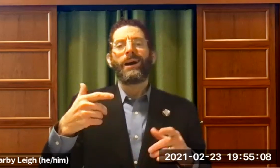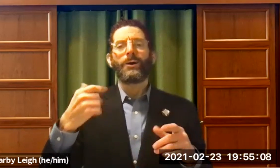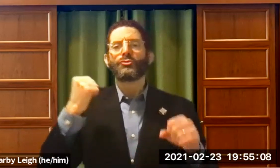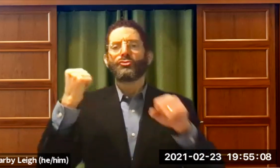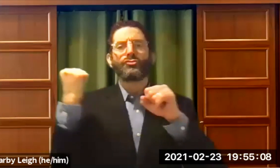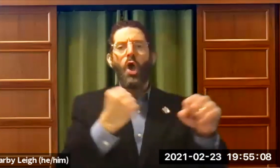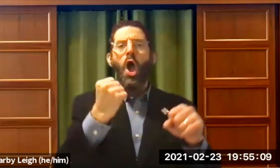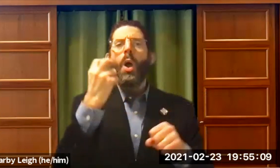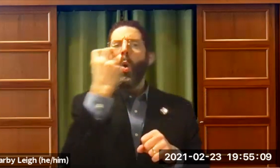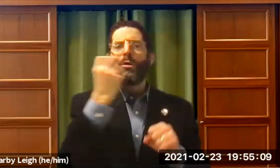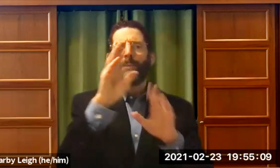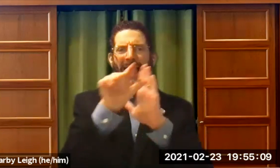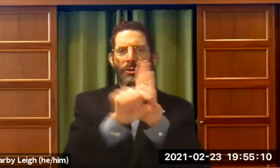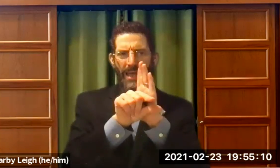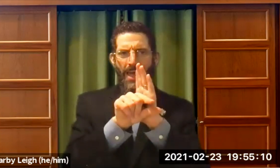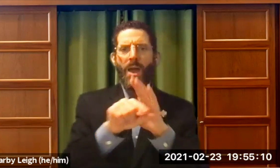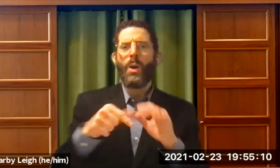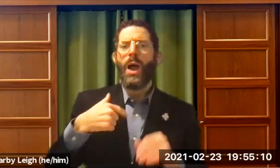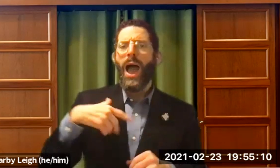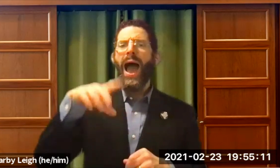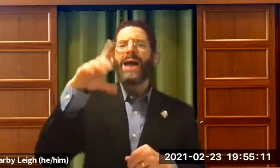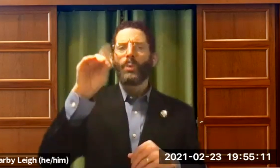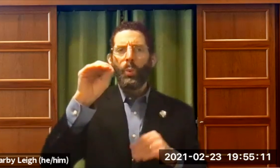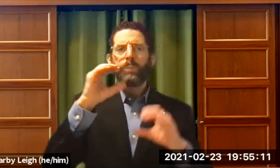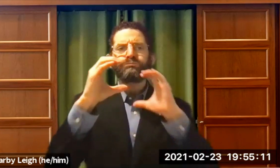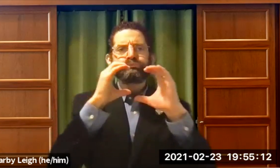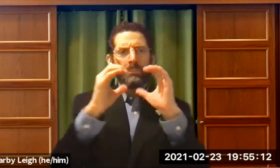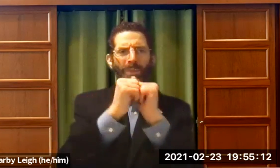interpreter, no. I have a very strong aural background.